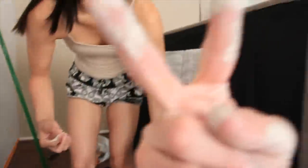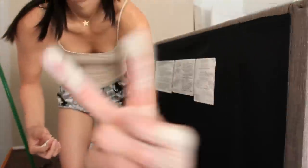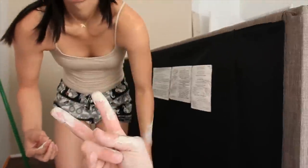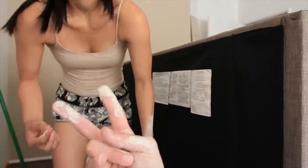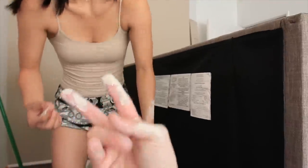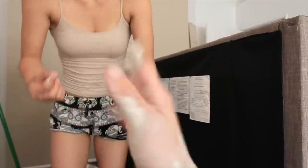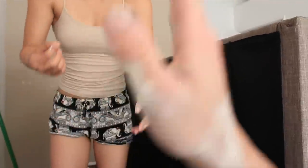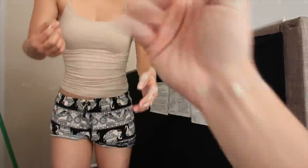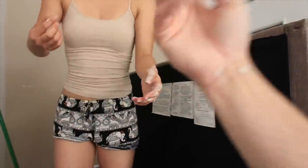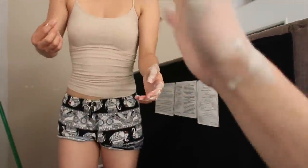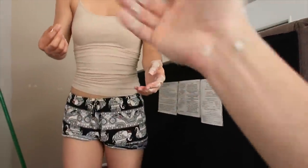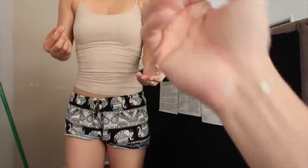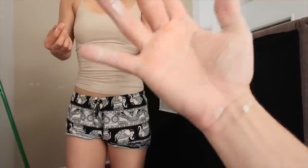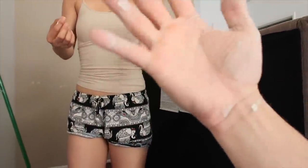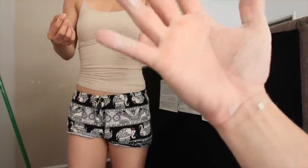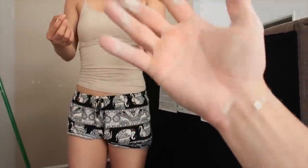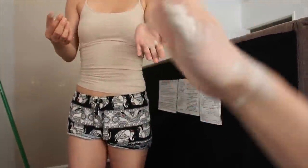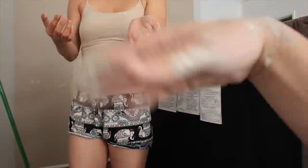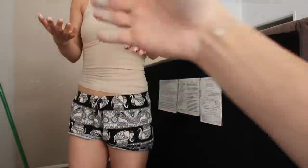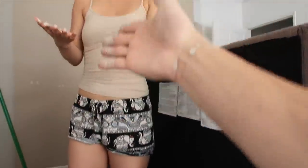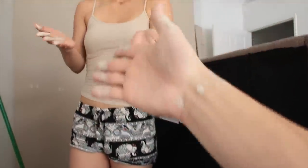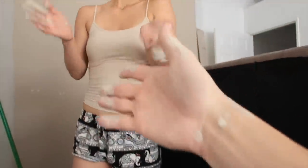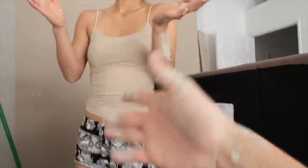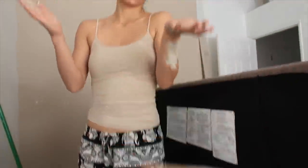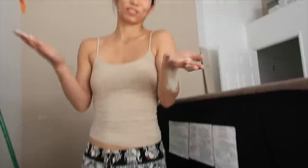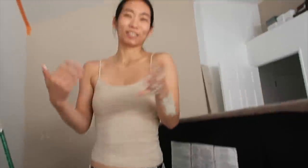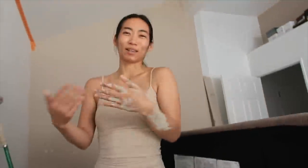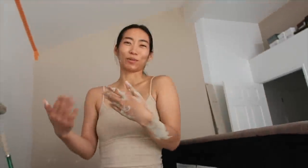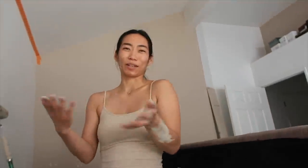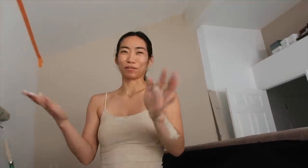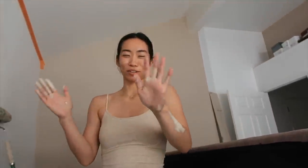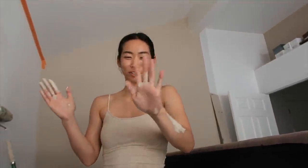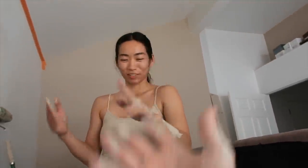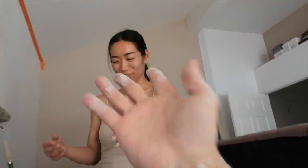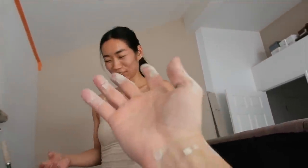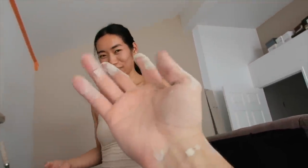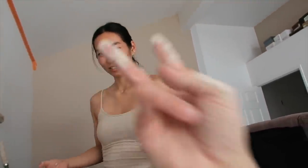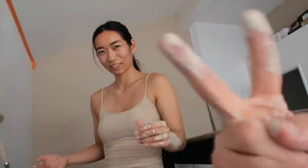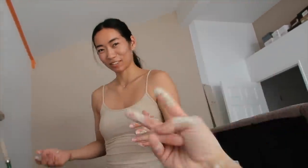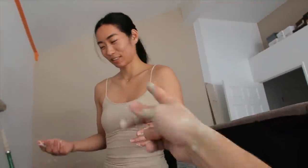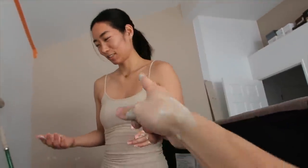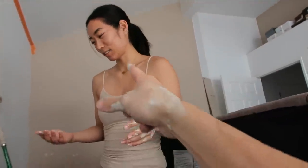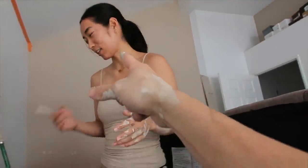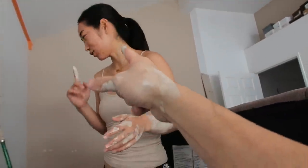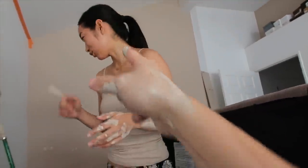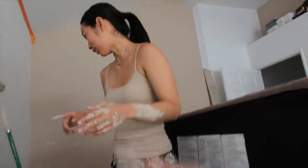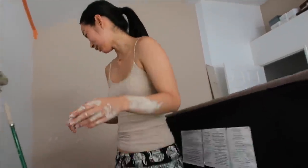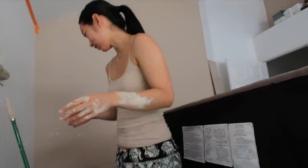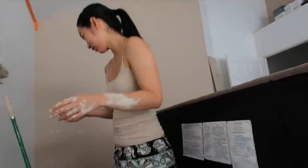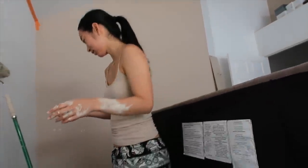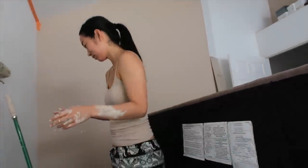R: SEE! Already got paint on yourself E: whatever R: SEE! E: that's true